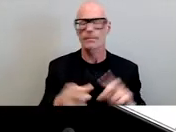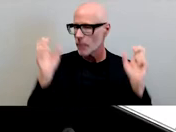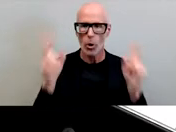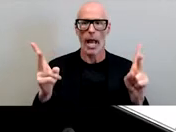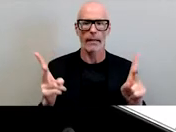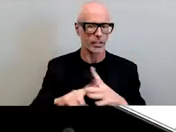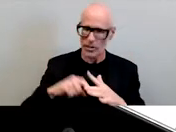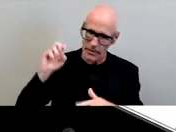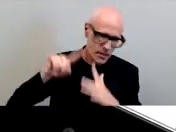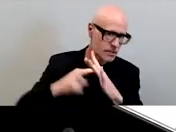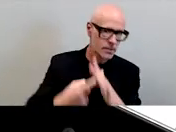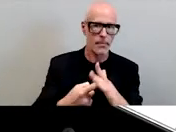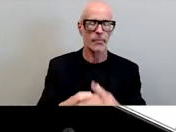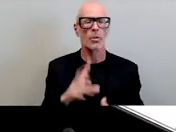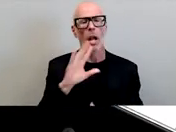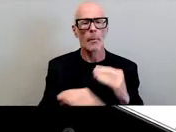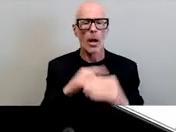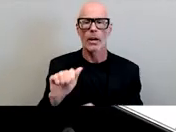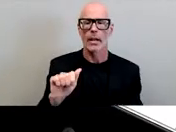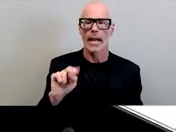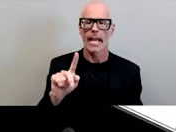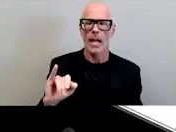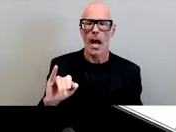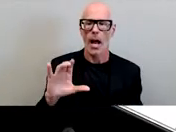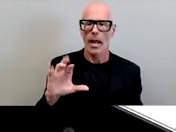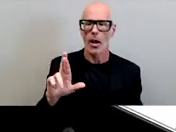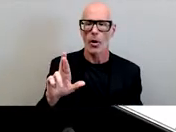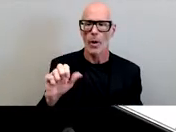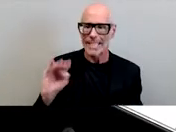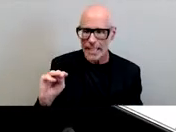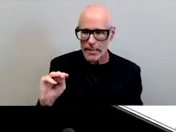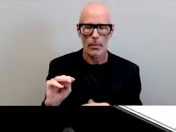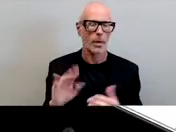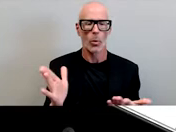we're going to talk about anti-racism and you know what it takes to actualize and sustain it